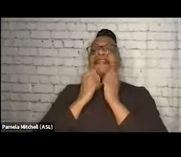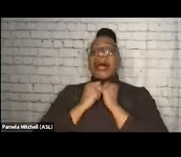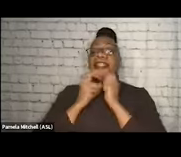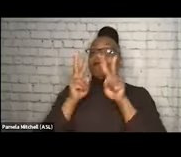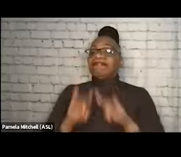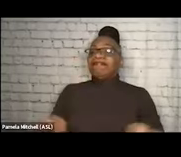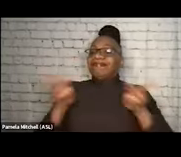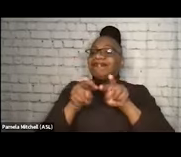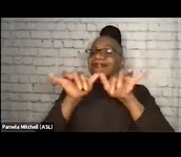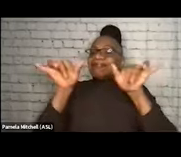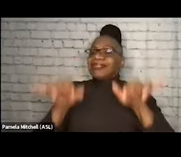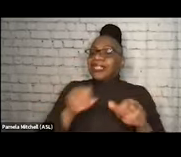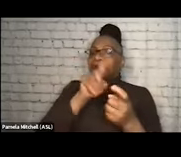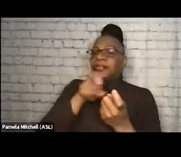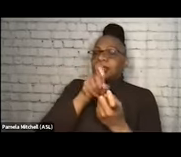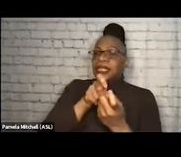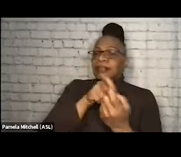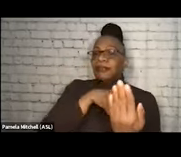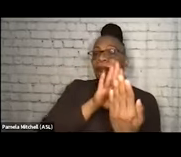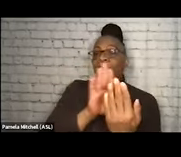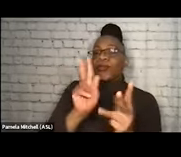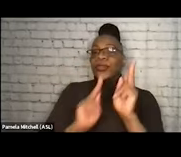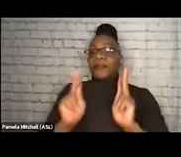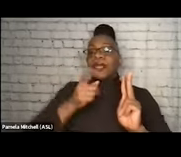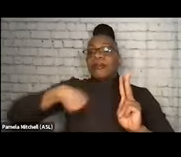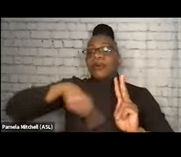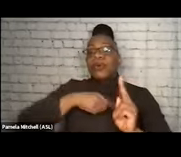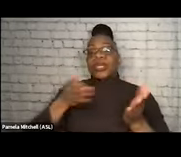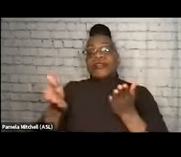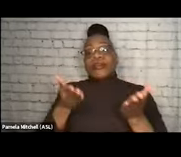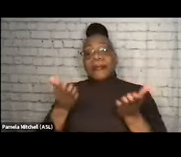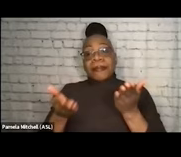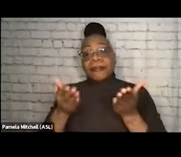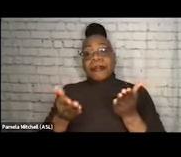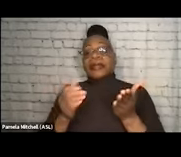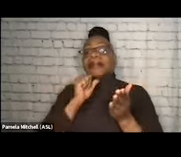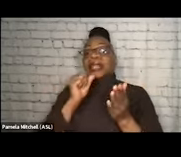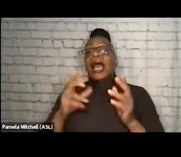when the people we're serving might not also value that approach. It's being kind of prescriptive.